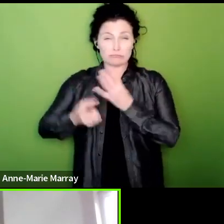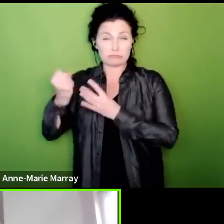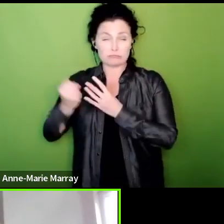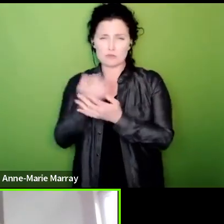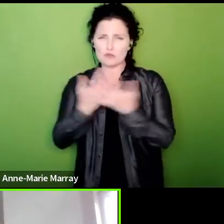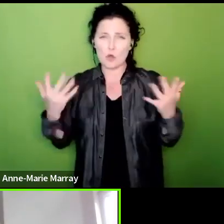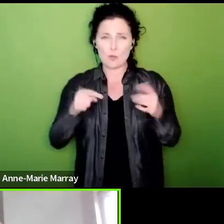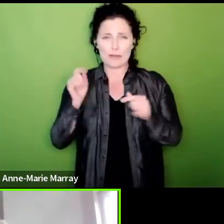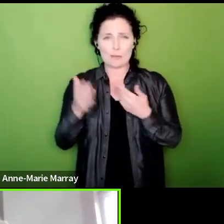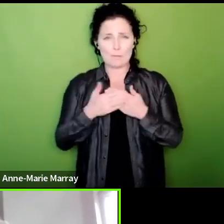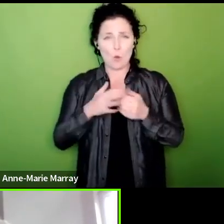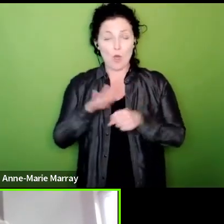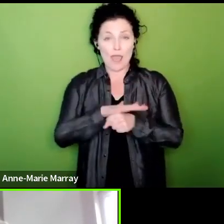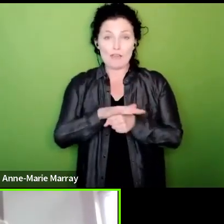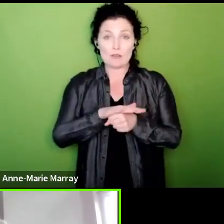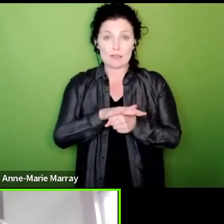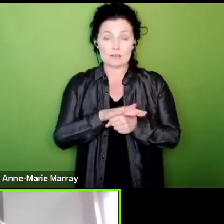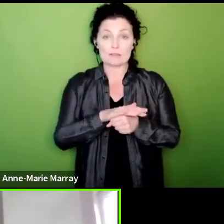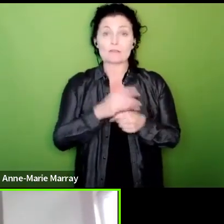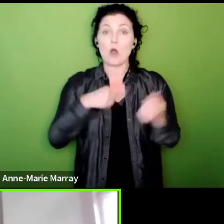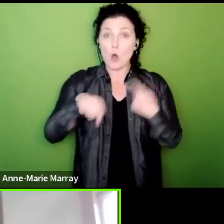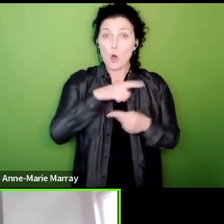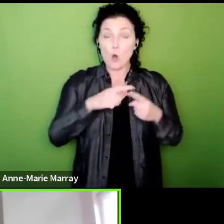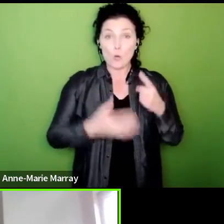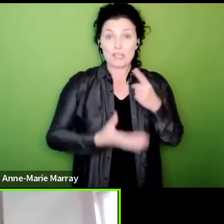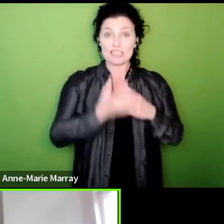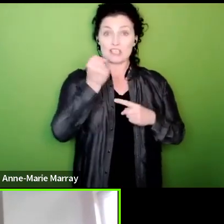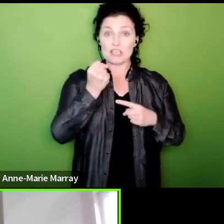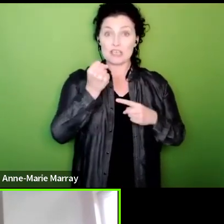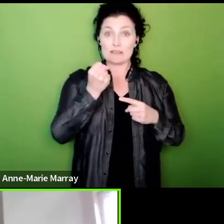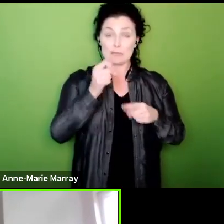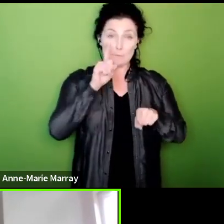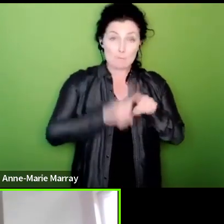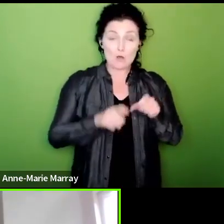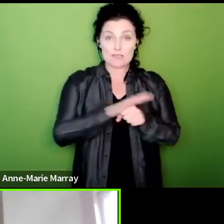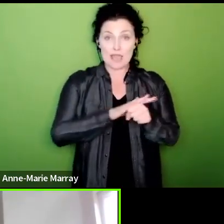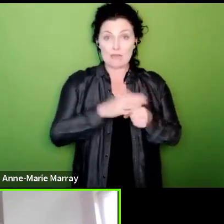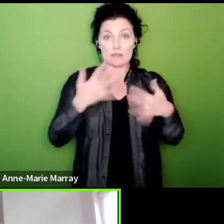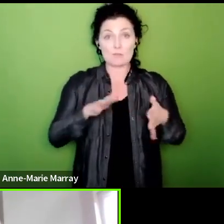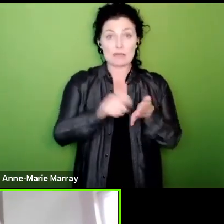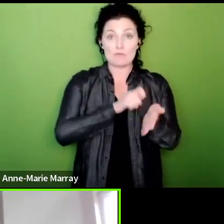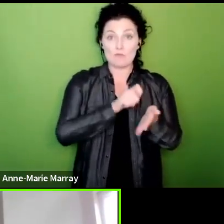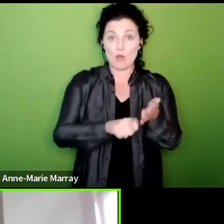done it in the majority of areas we balloted is an incredible effort and we believe that we as I say